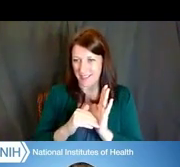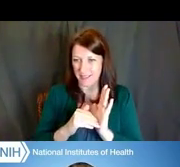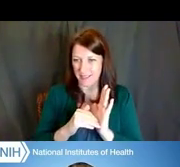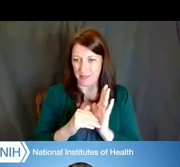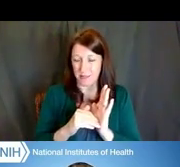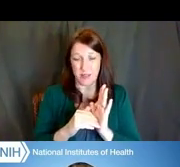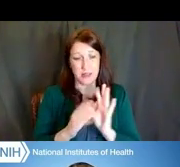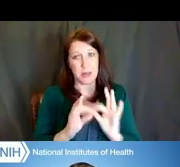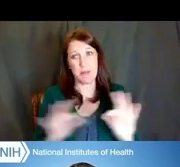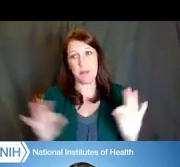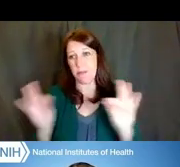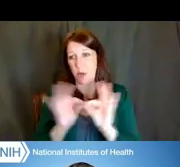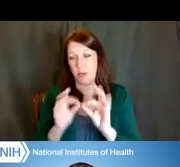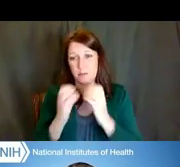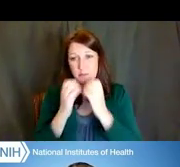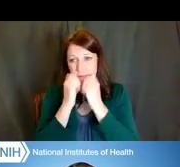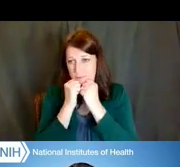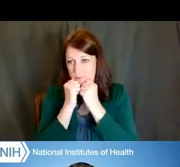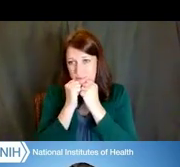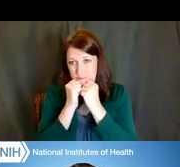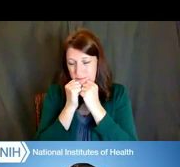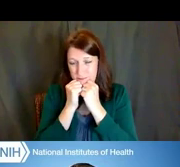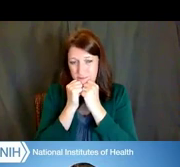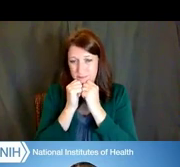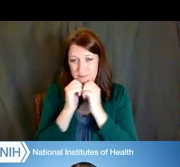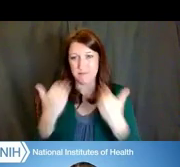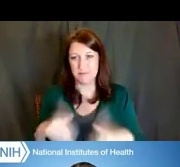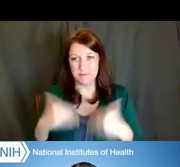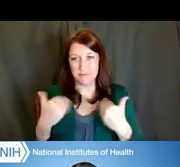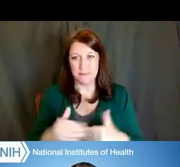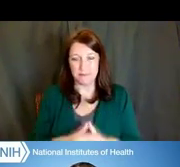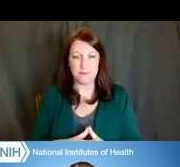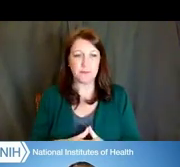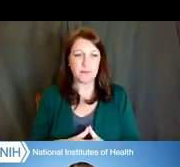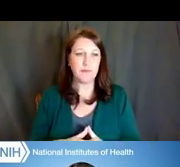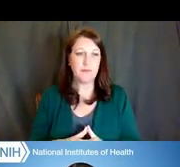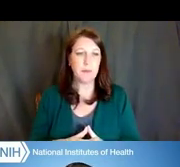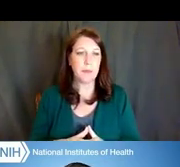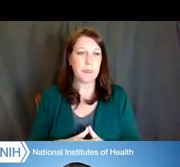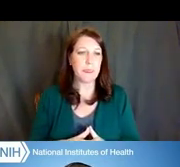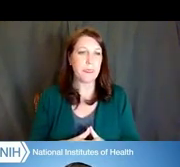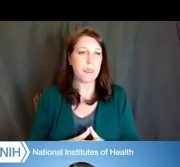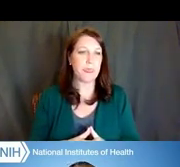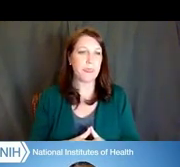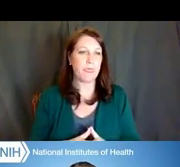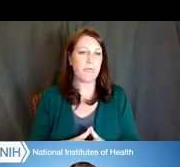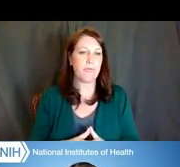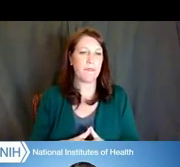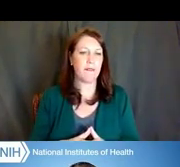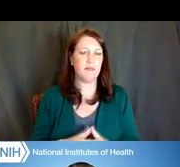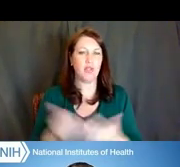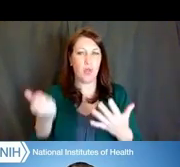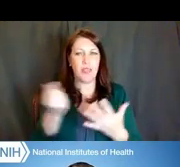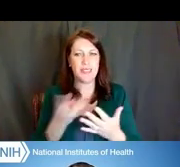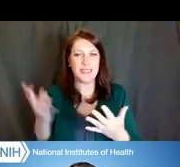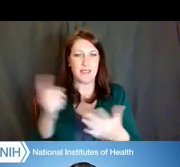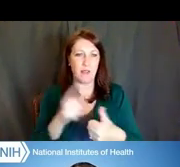because they are just so very important. So there are several key areas that we're going to address today, and that includes career guidance,